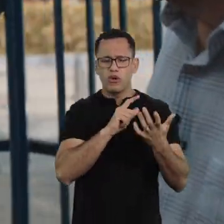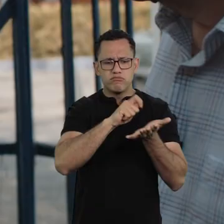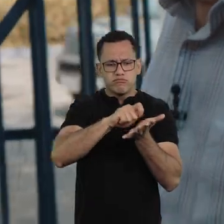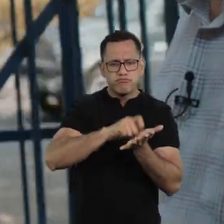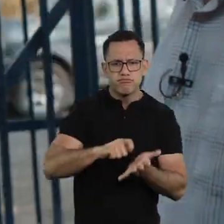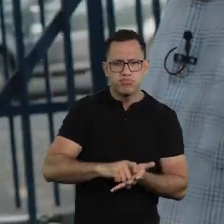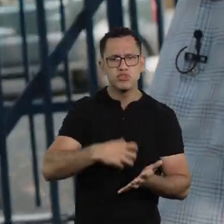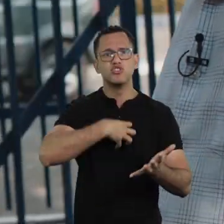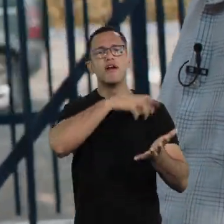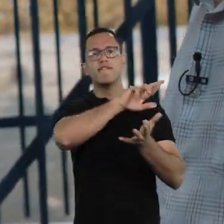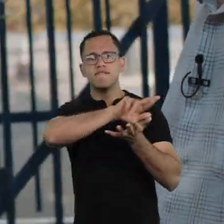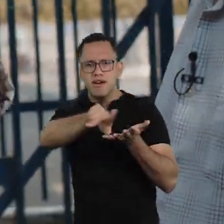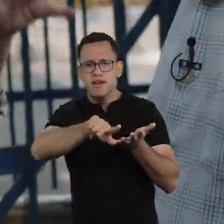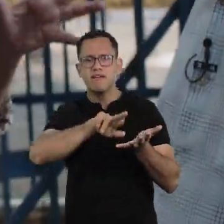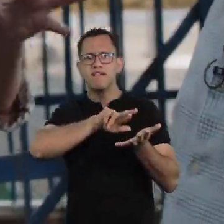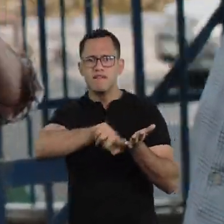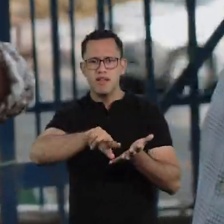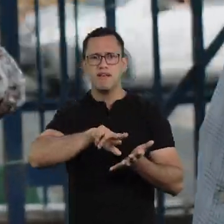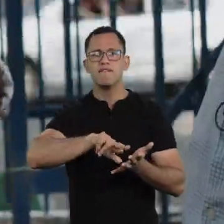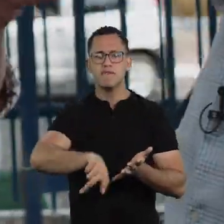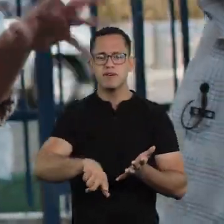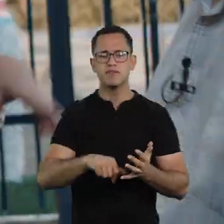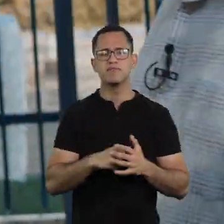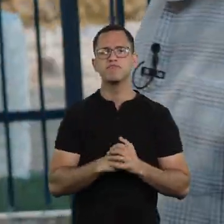I started writing in a very different way, it was...